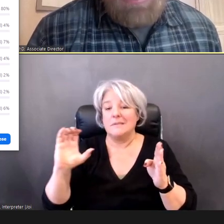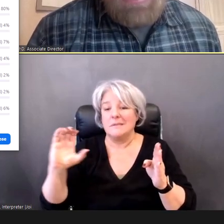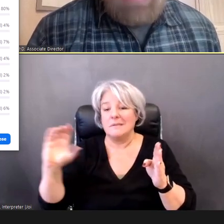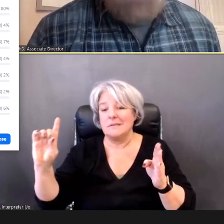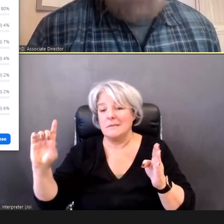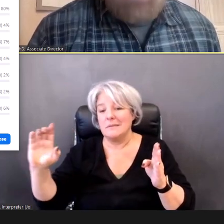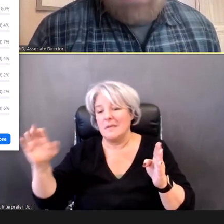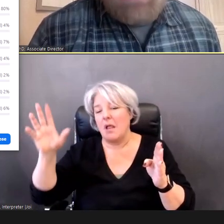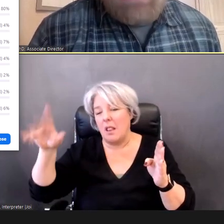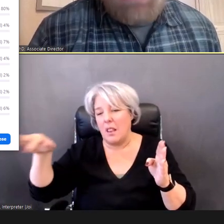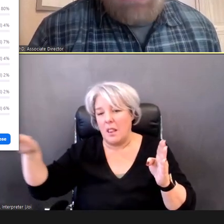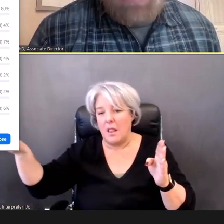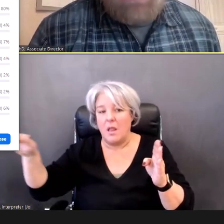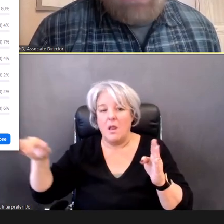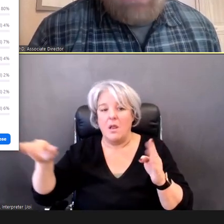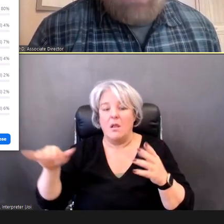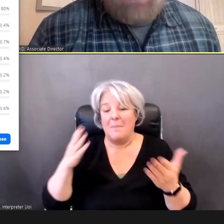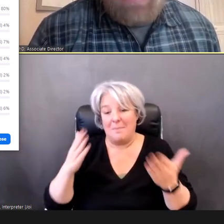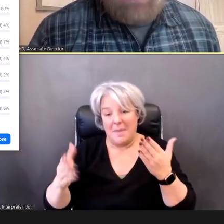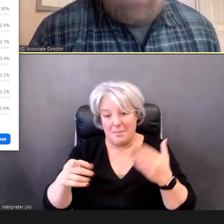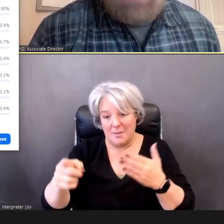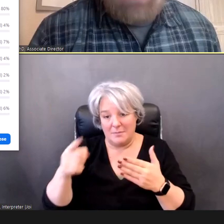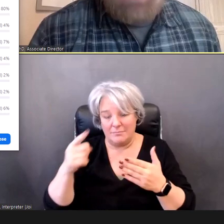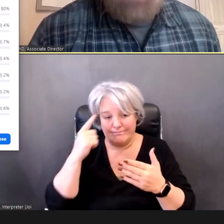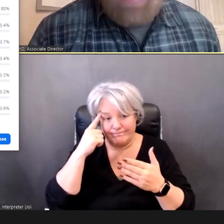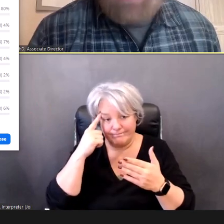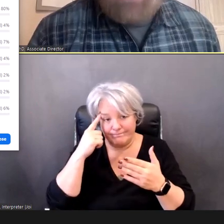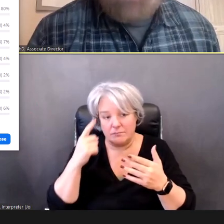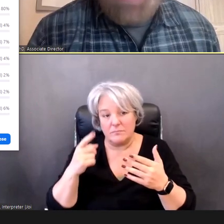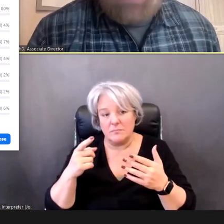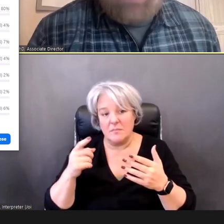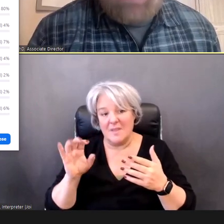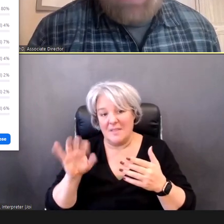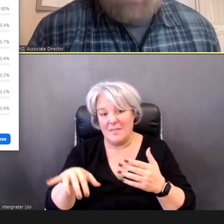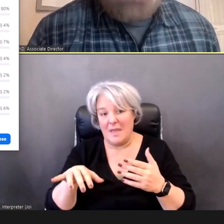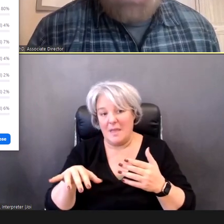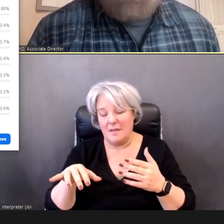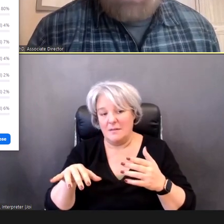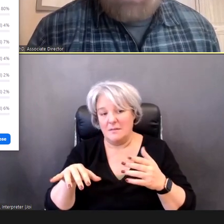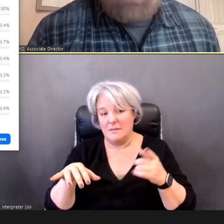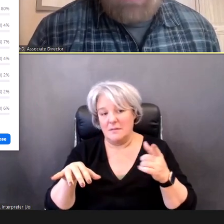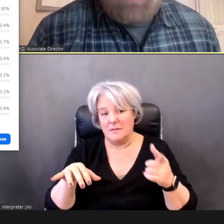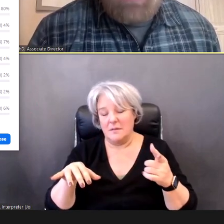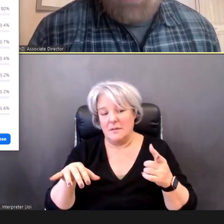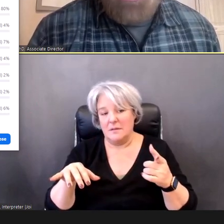suggest that, that device is really harder to have success with, Under